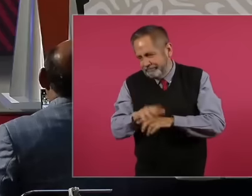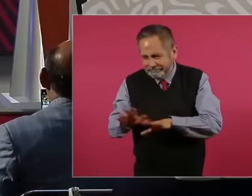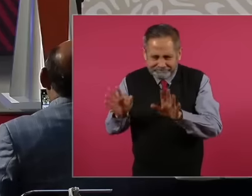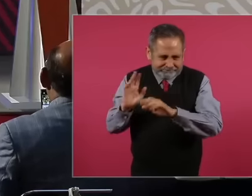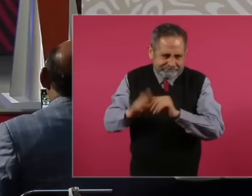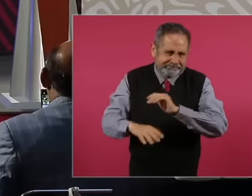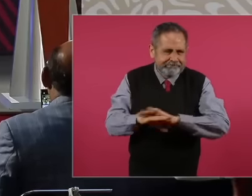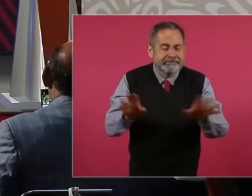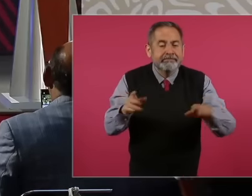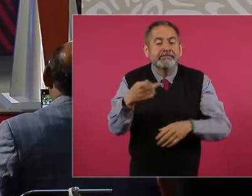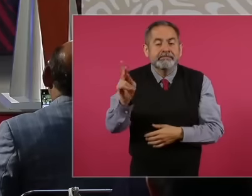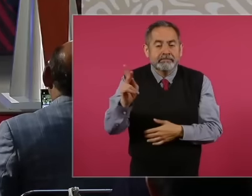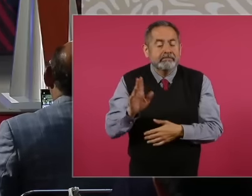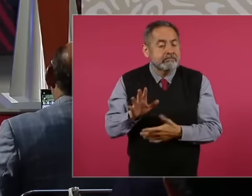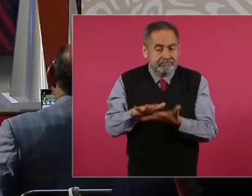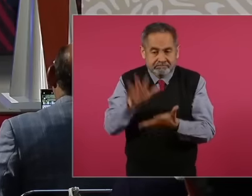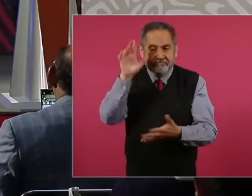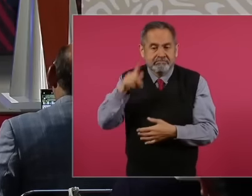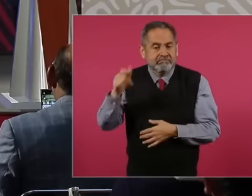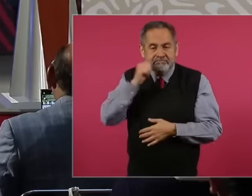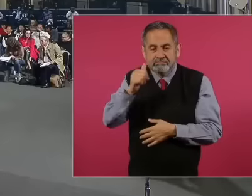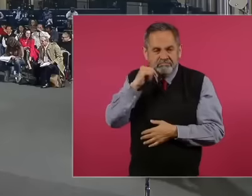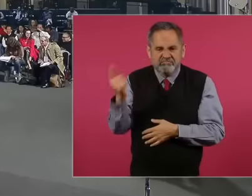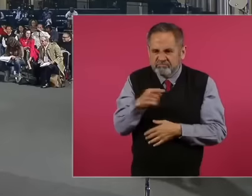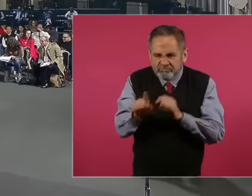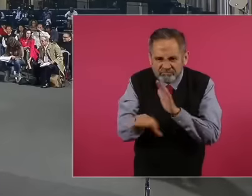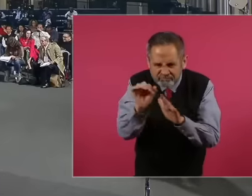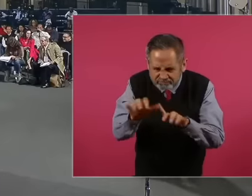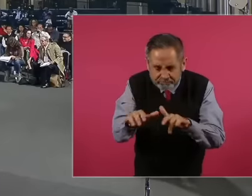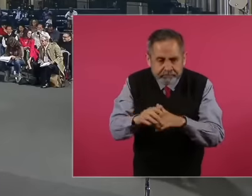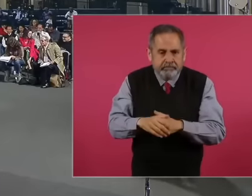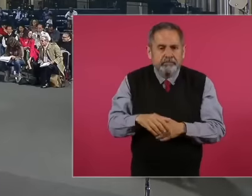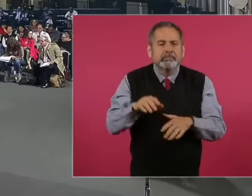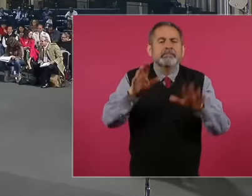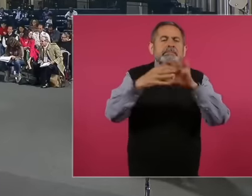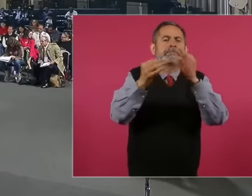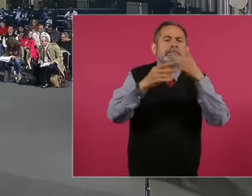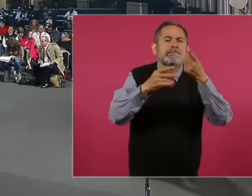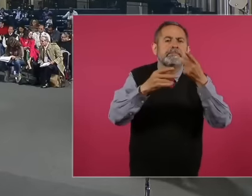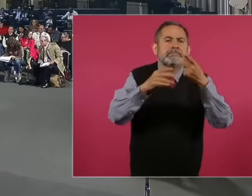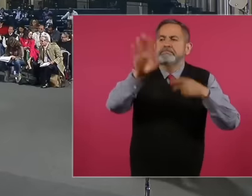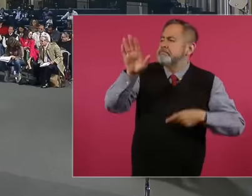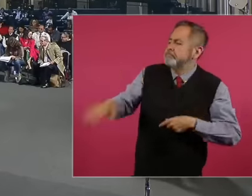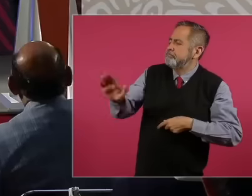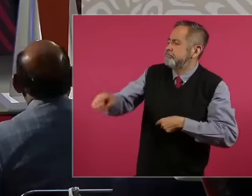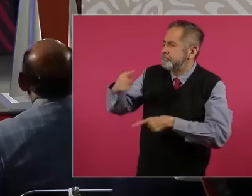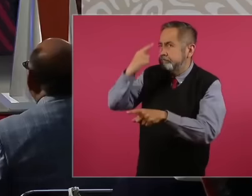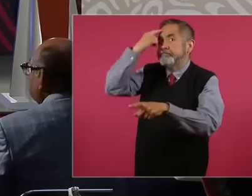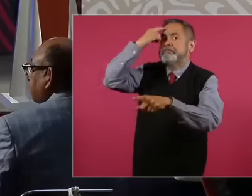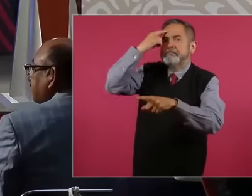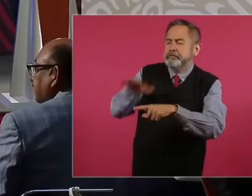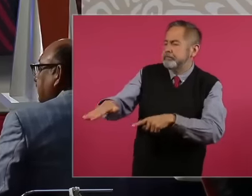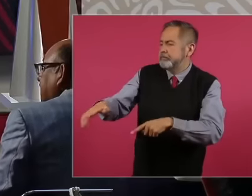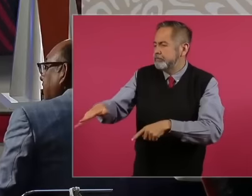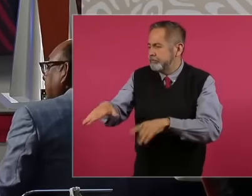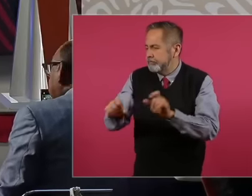but generally they solve everything but when I said let's see I remembered that